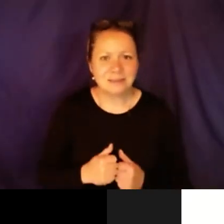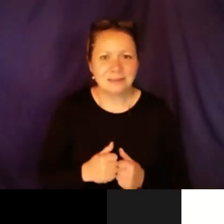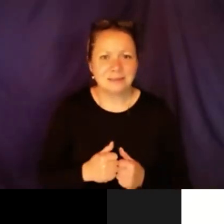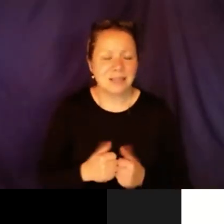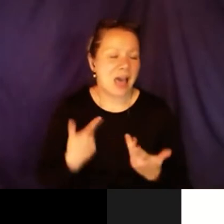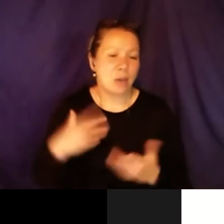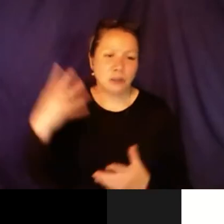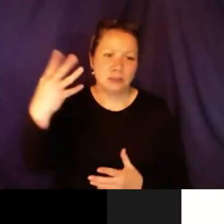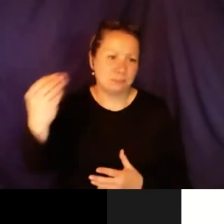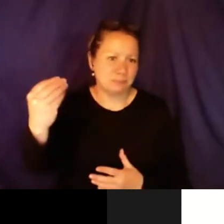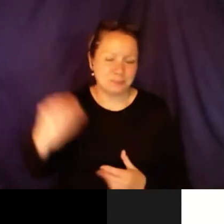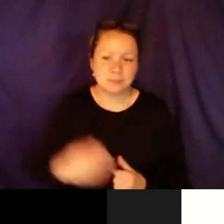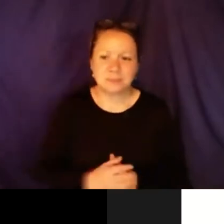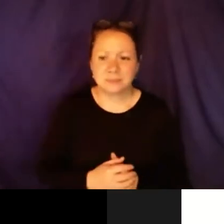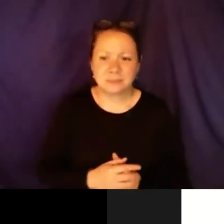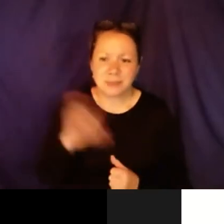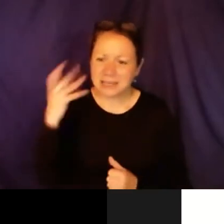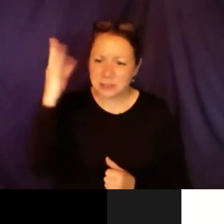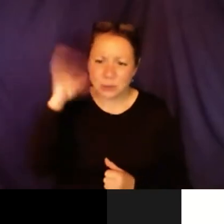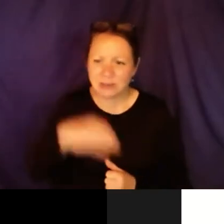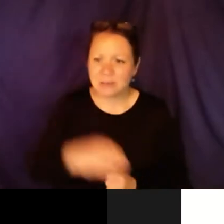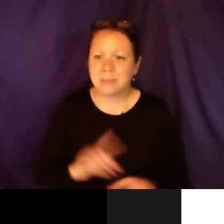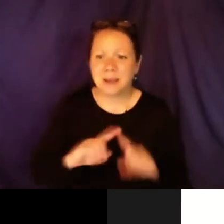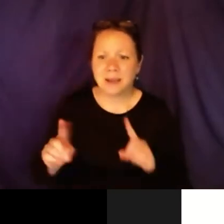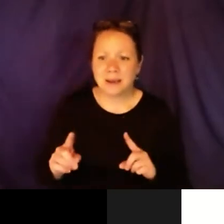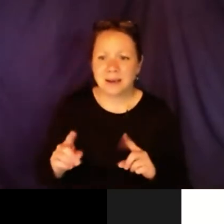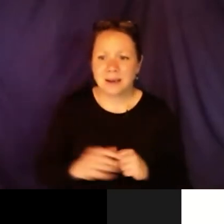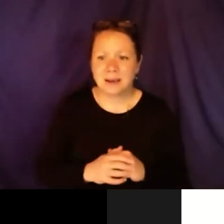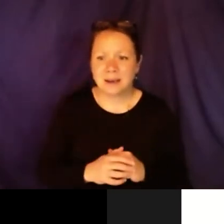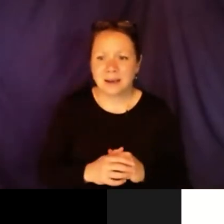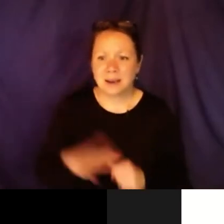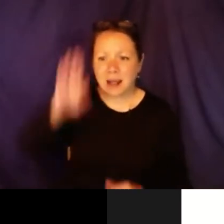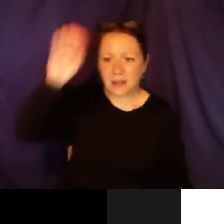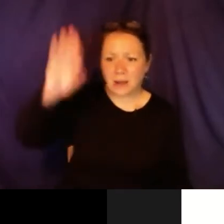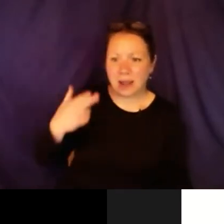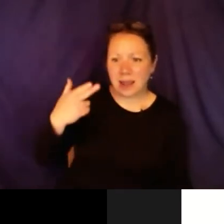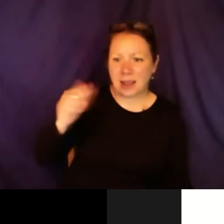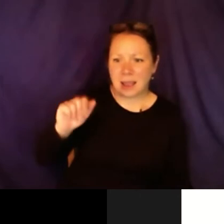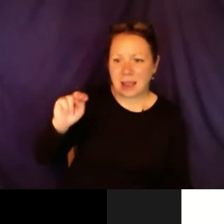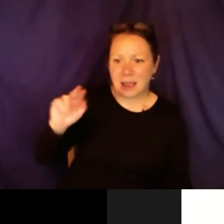Nate. >> My camera is probably going to be weird. Sorry. I will just keep it off